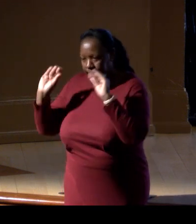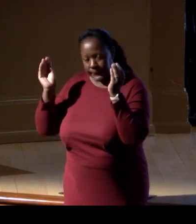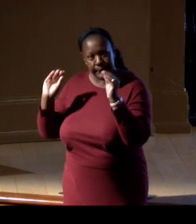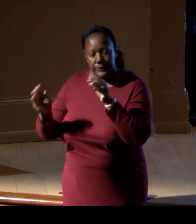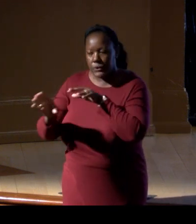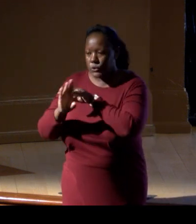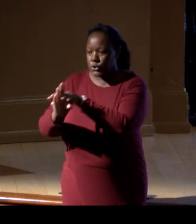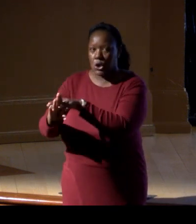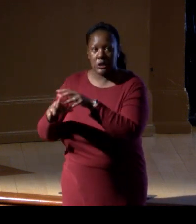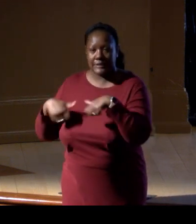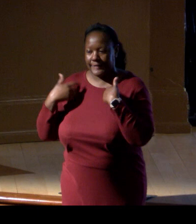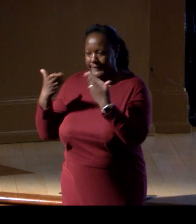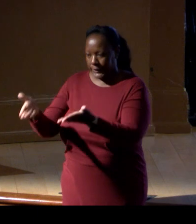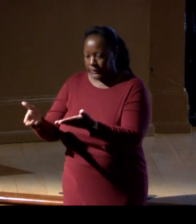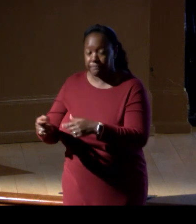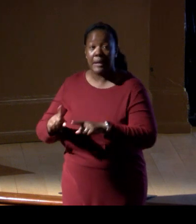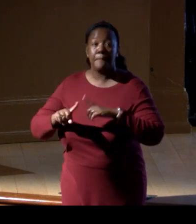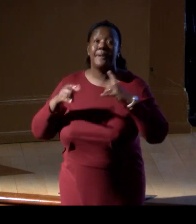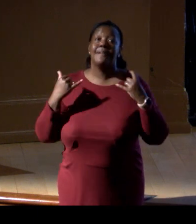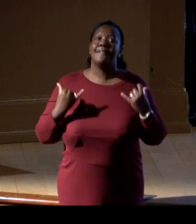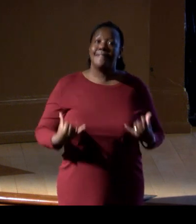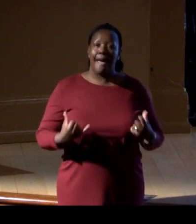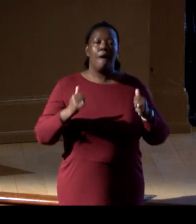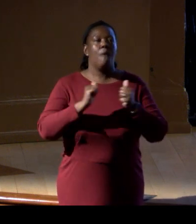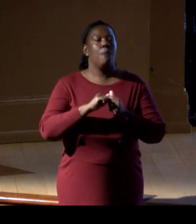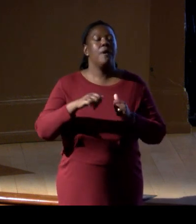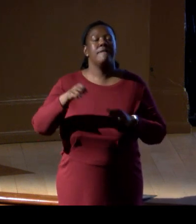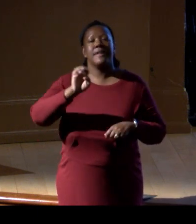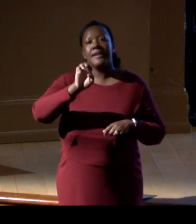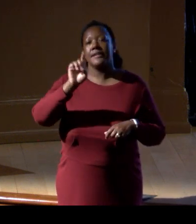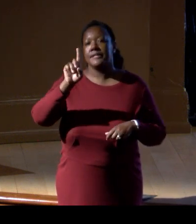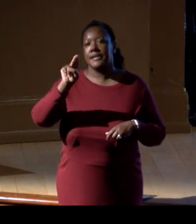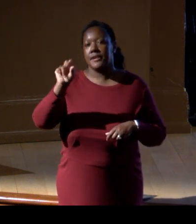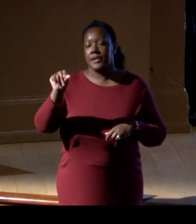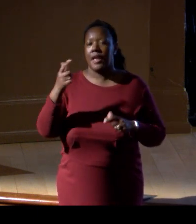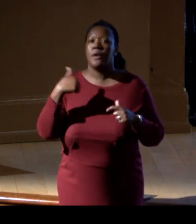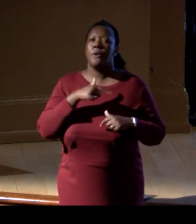But with environmental DNA, we have a great chance to detect those species there.